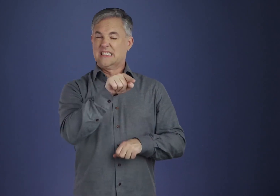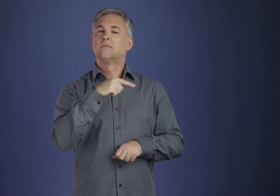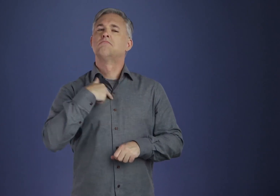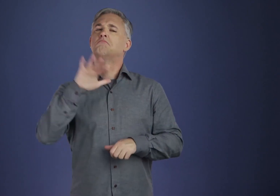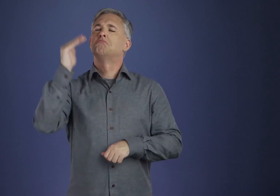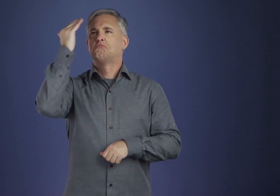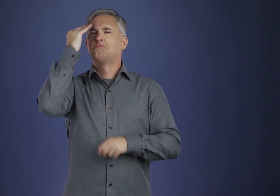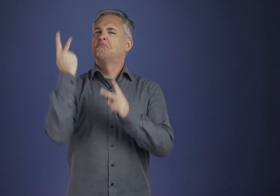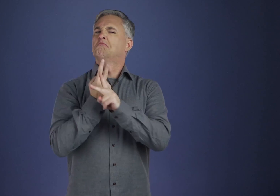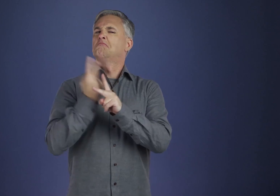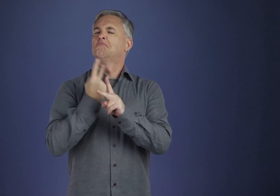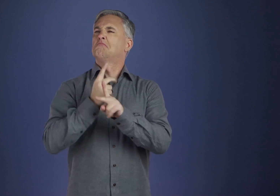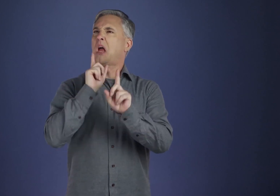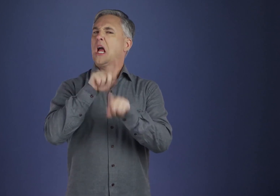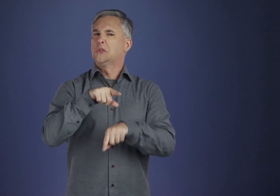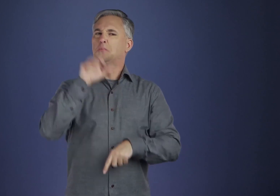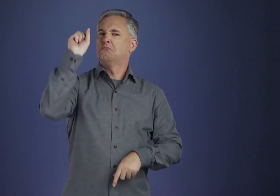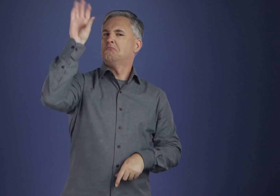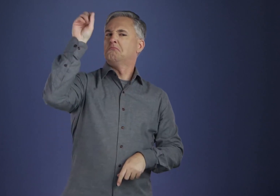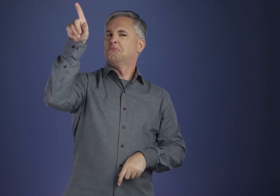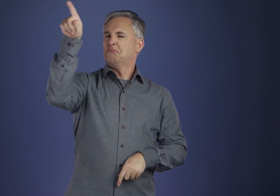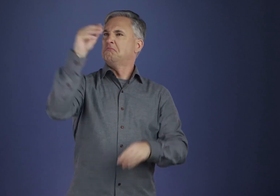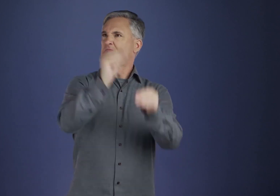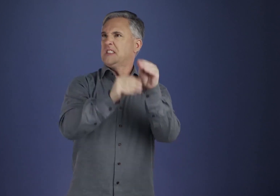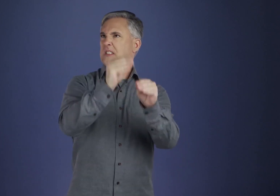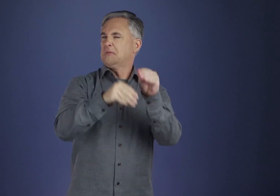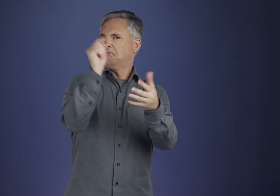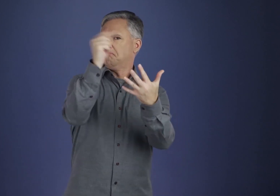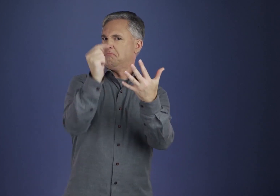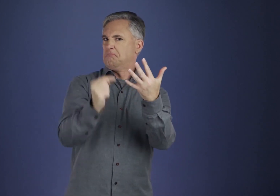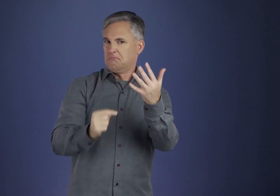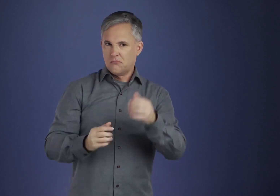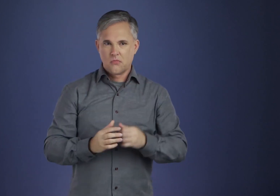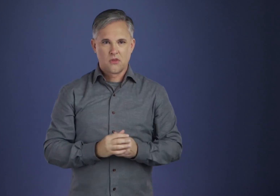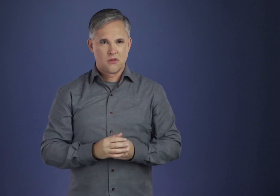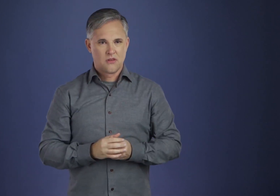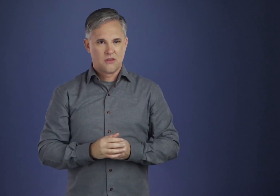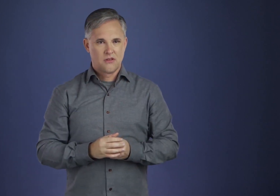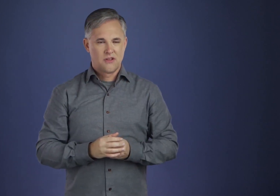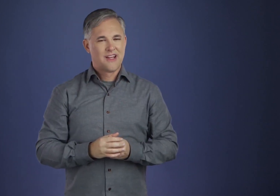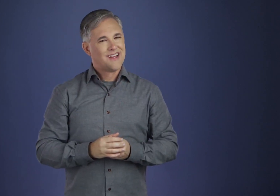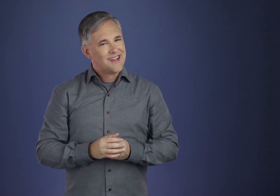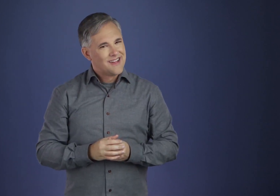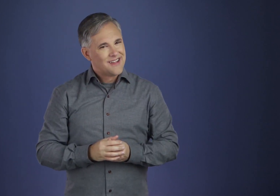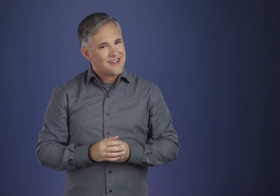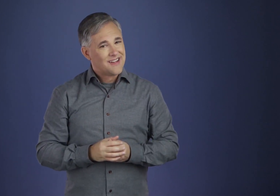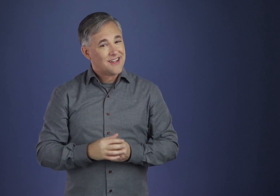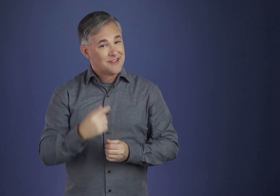His will that we can have for that day, and that we be given the grace by which we may carry it out.